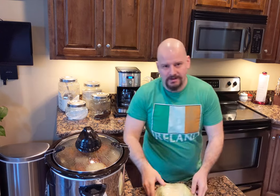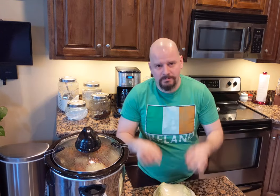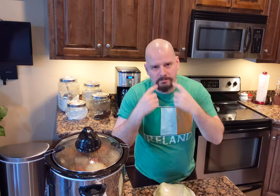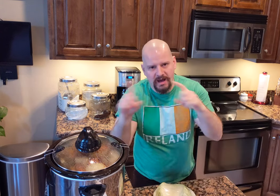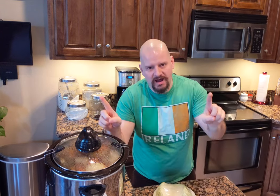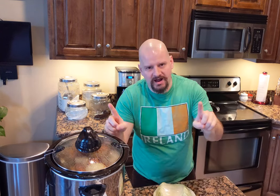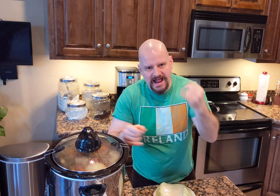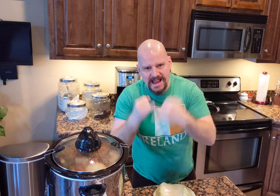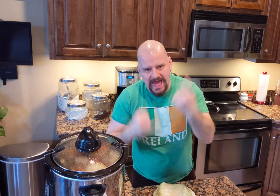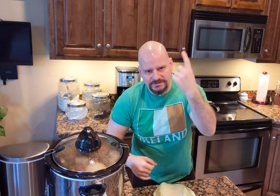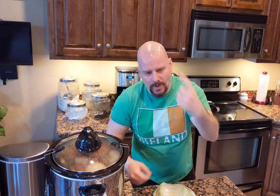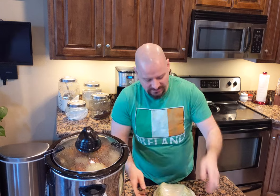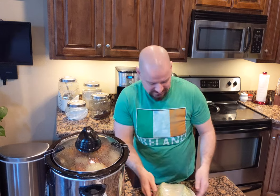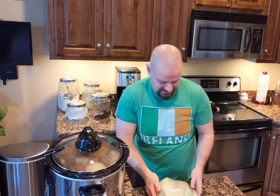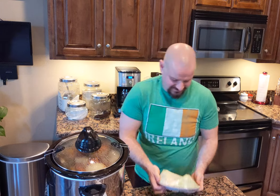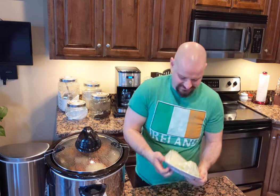Finally, last one!